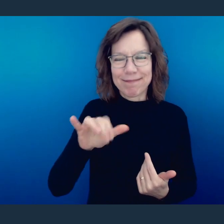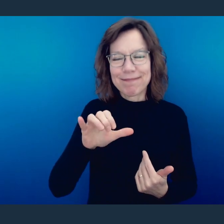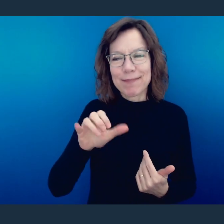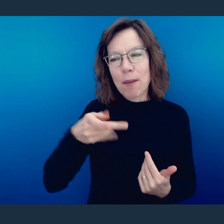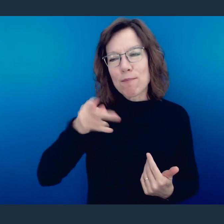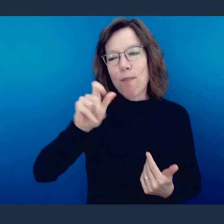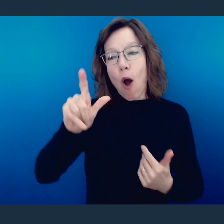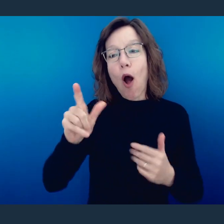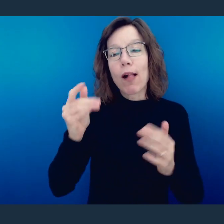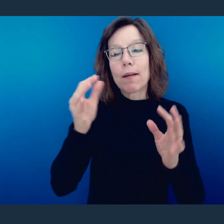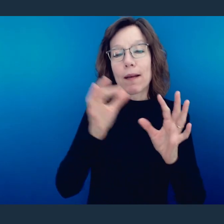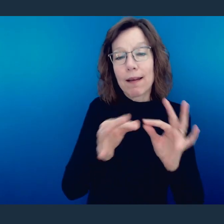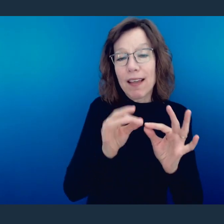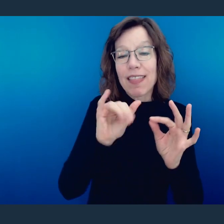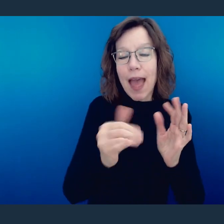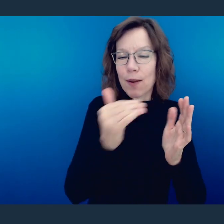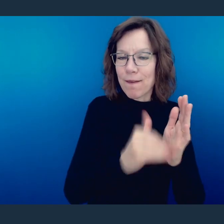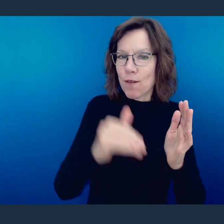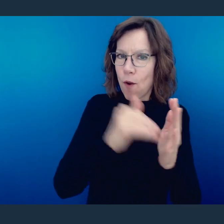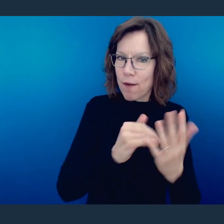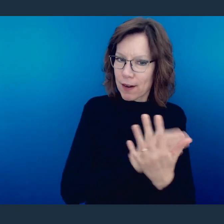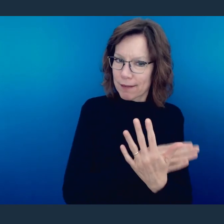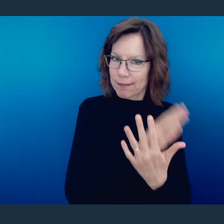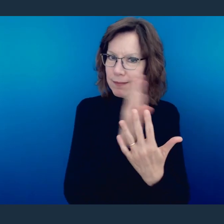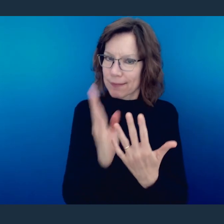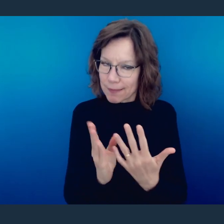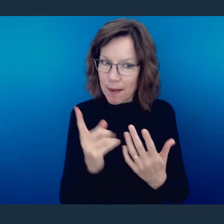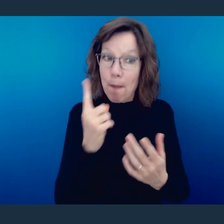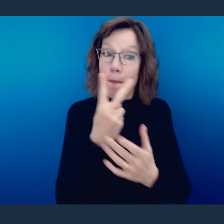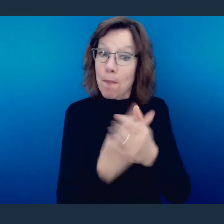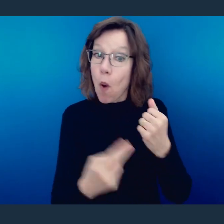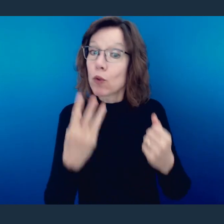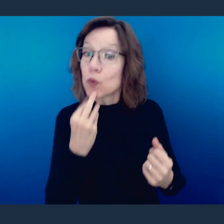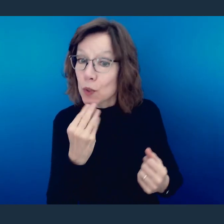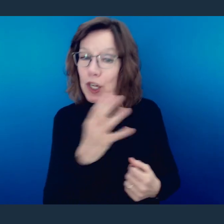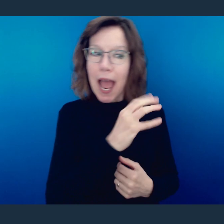book of Romans. But here I want to point to that because we've